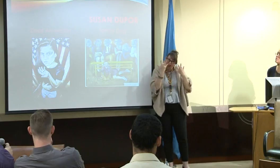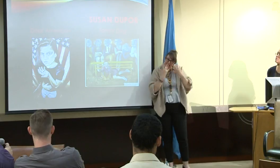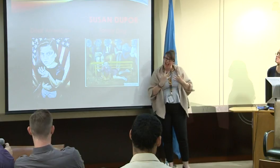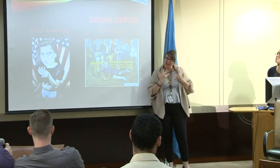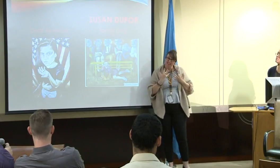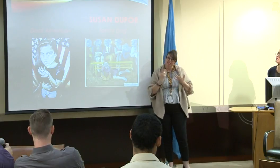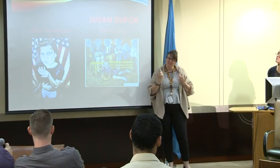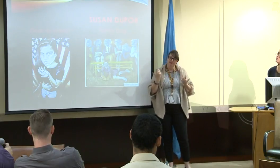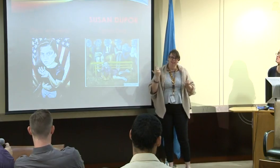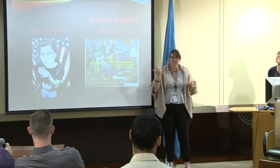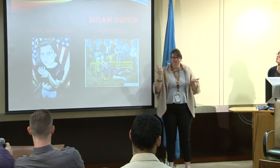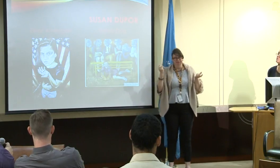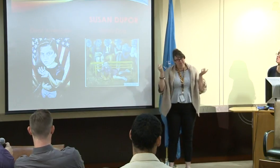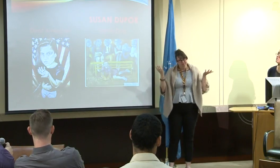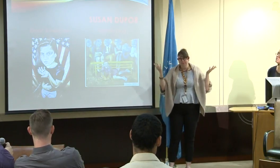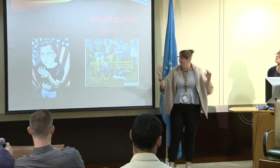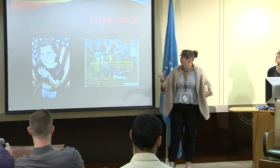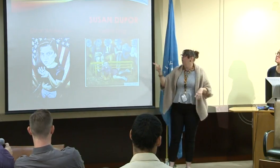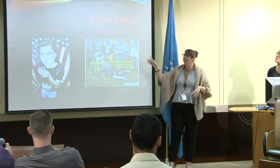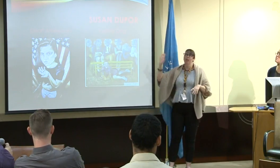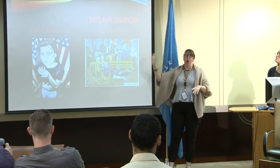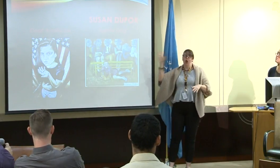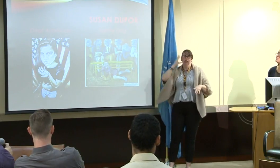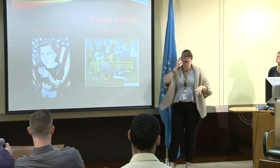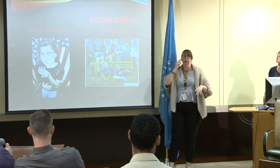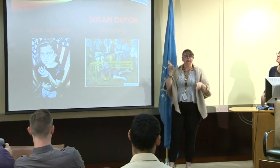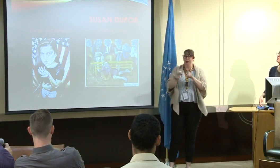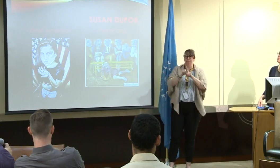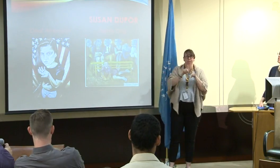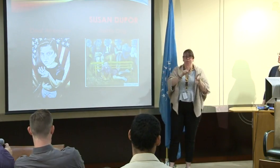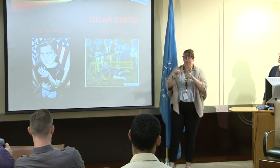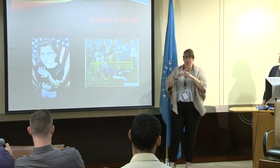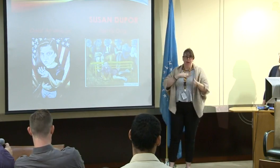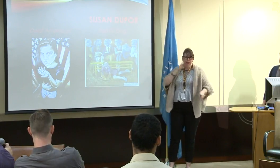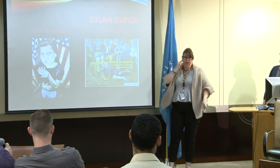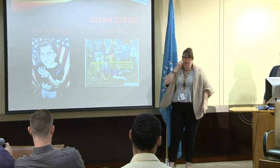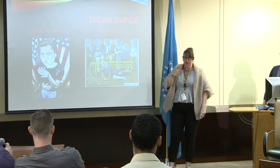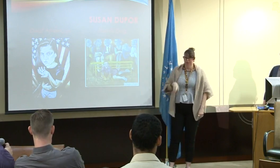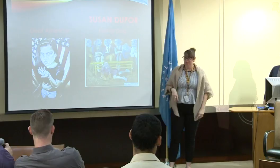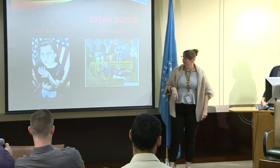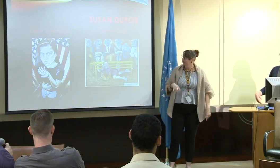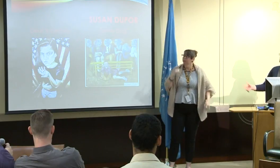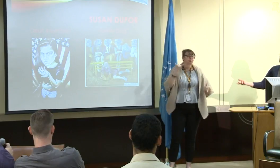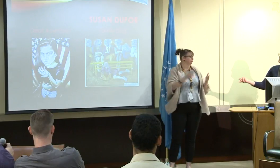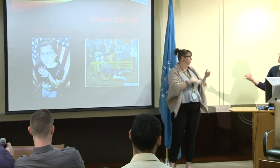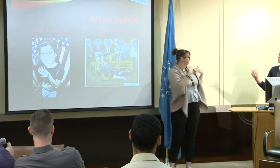And even to this day, you know, families that don't sign don't understand that experience.